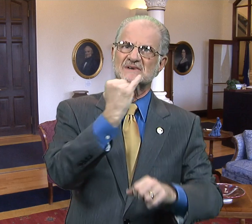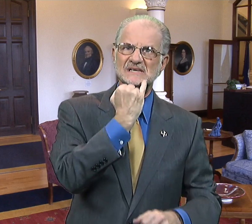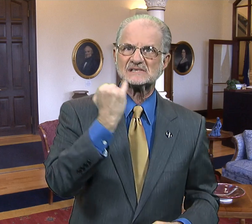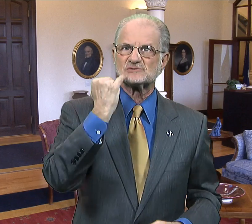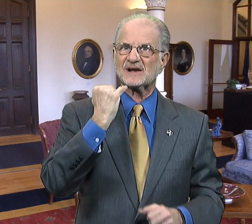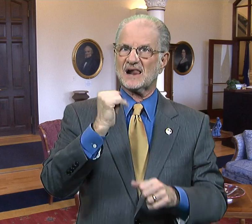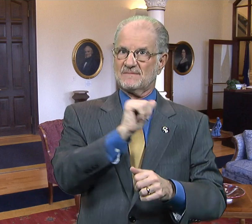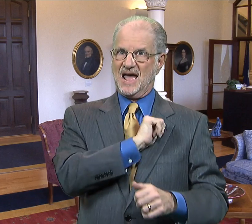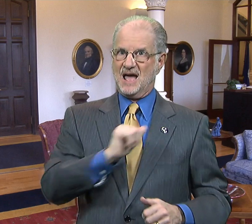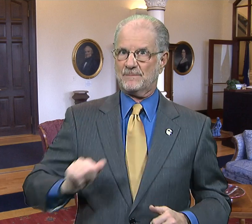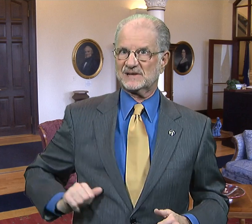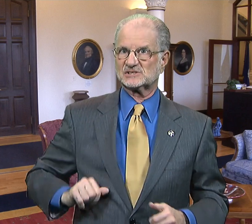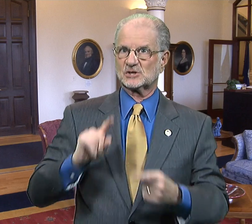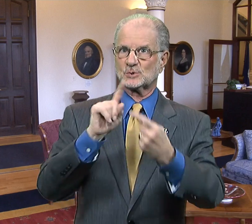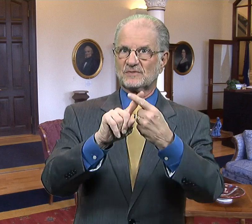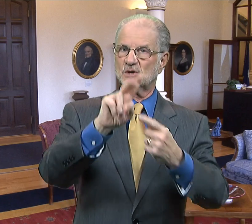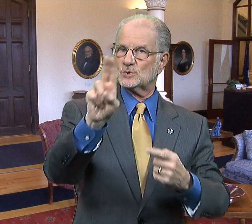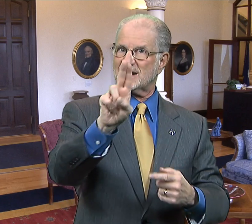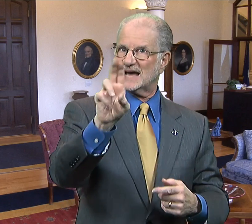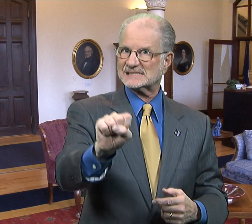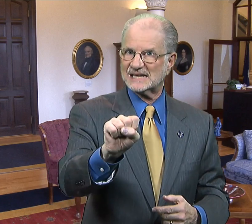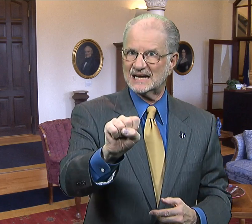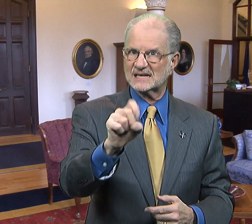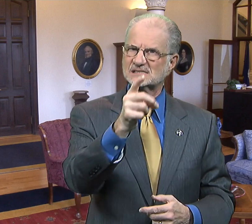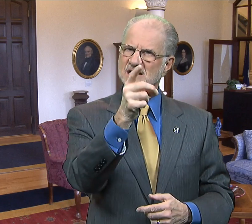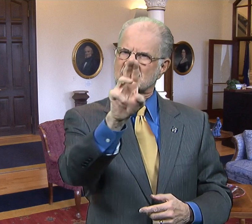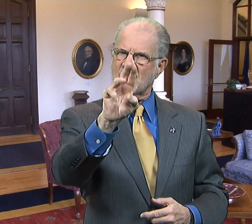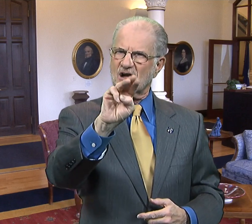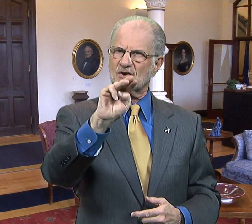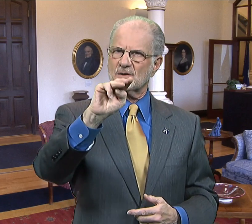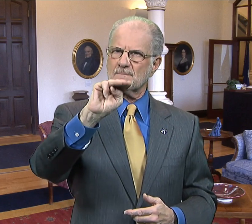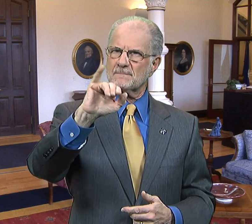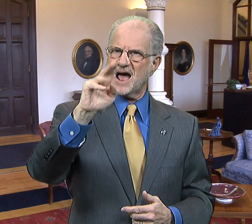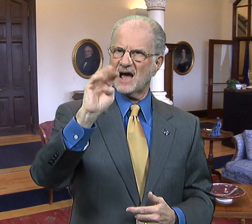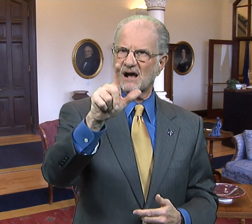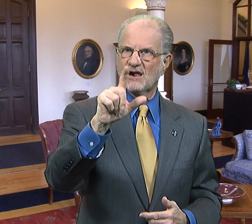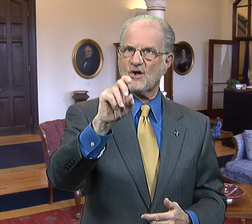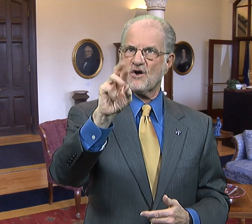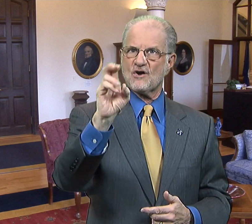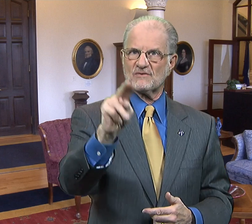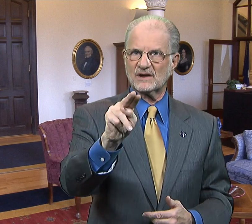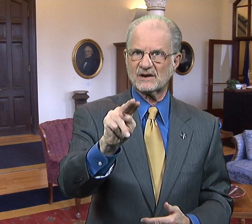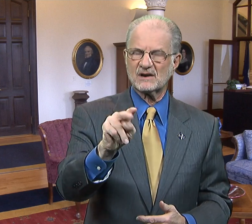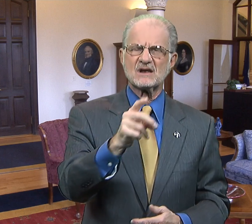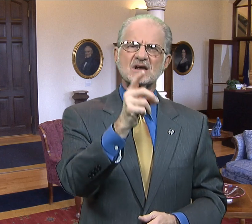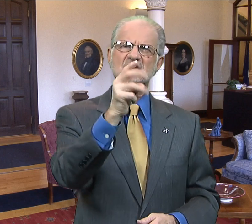the Israeli Ambassador to the United States, Dr. Michael Oren.